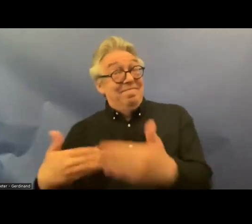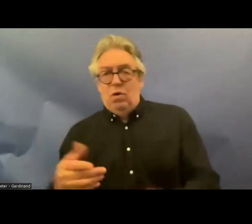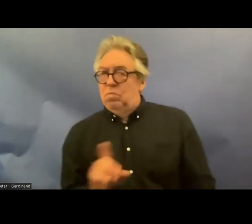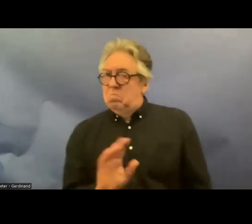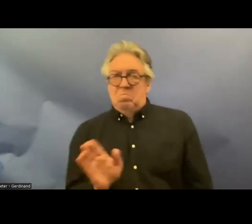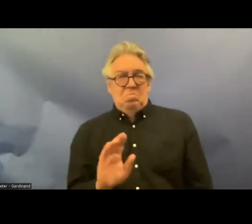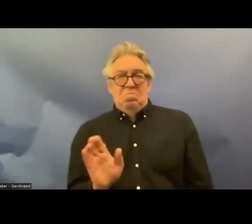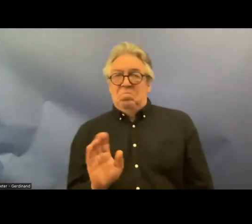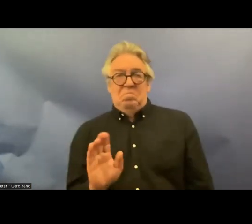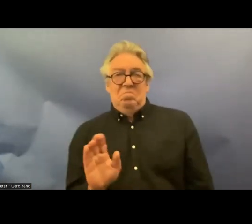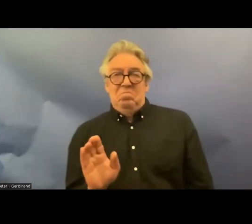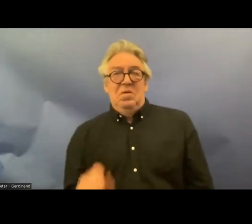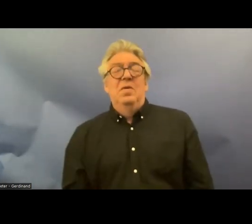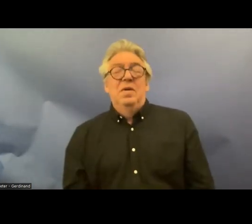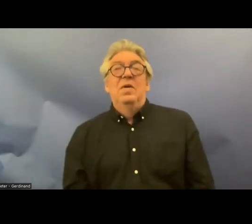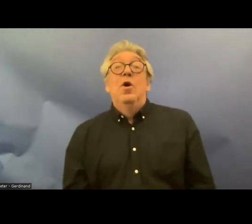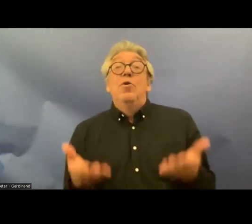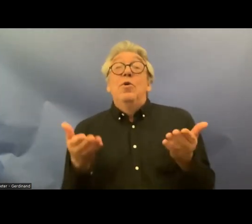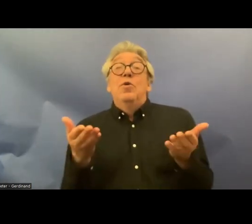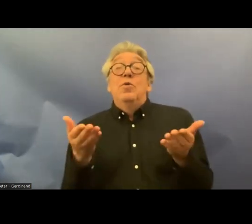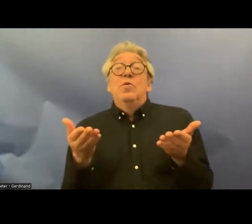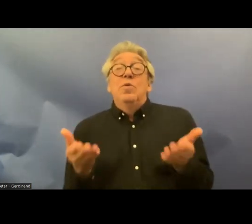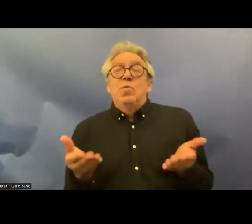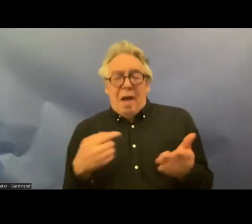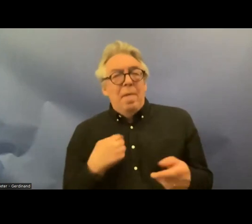going to deal with the issue of of incorporation of the